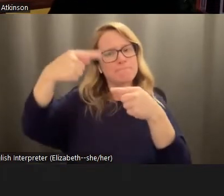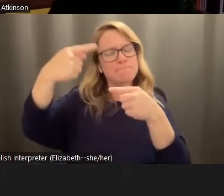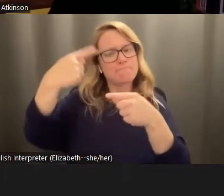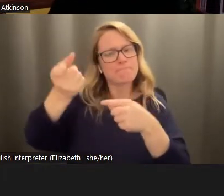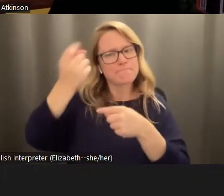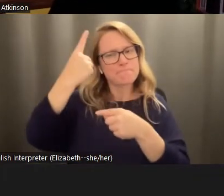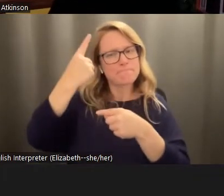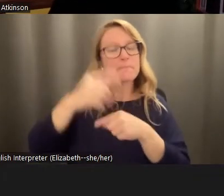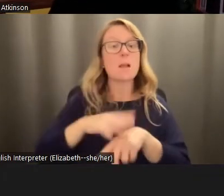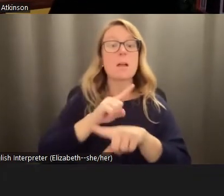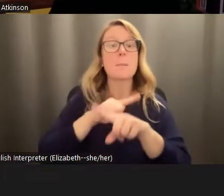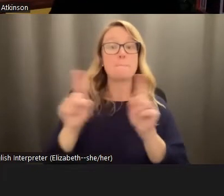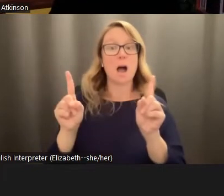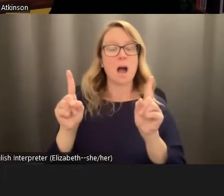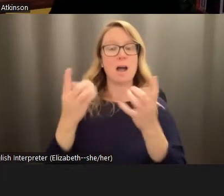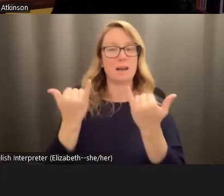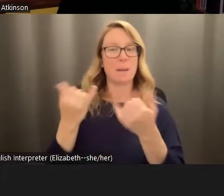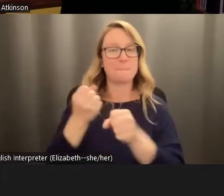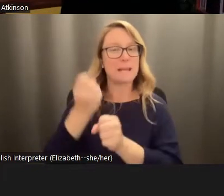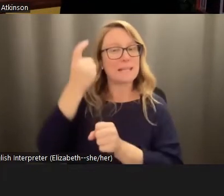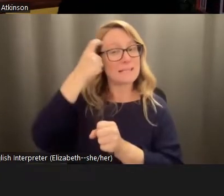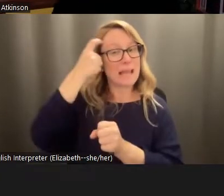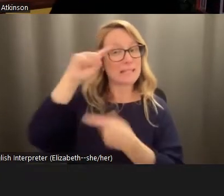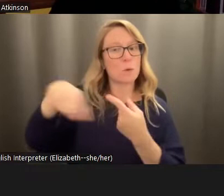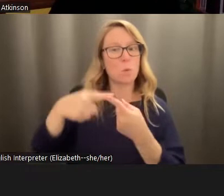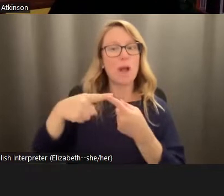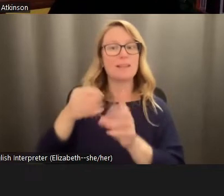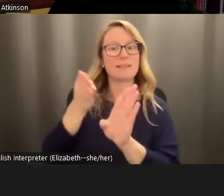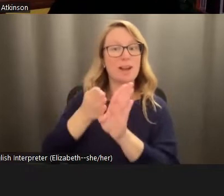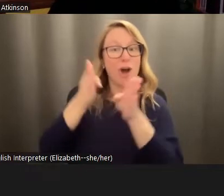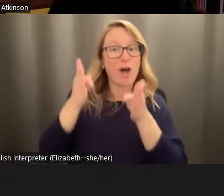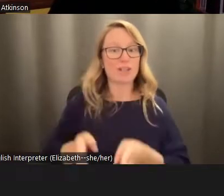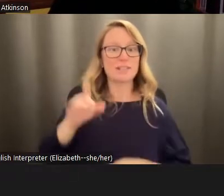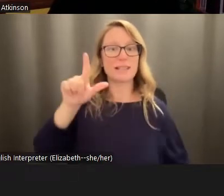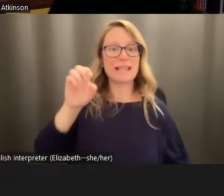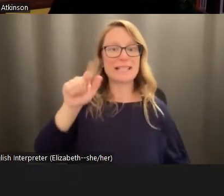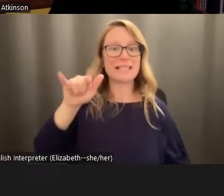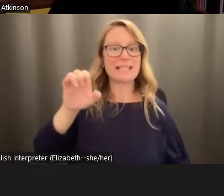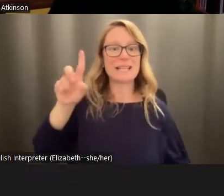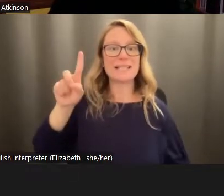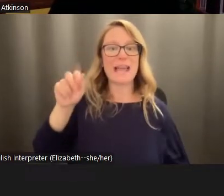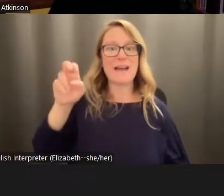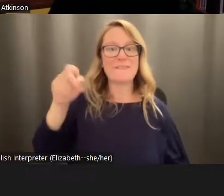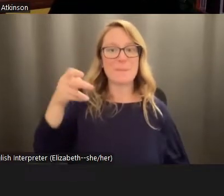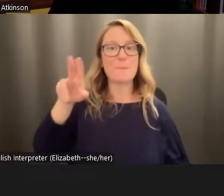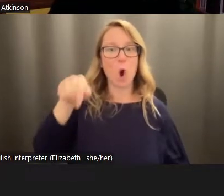think it makes more sense, as it's explained by psychologists like Leslie Davenport, who identified both of these